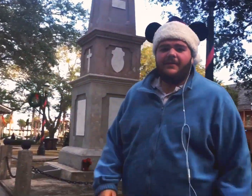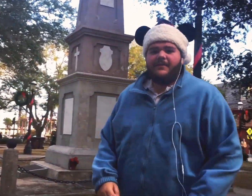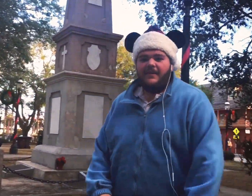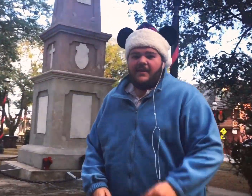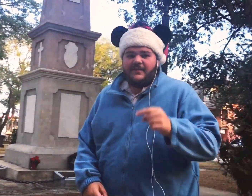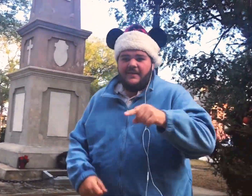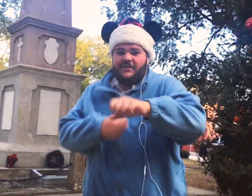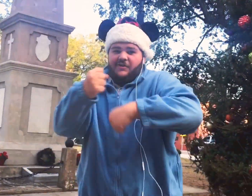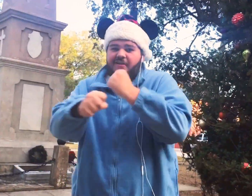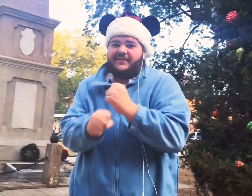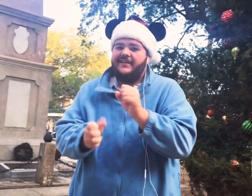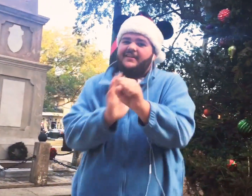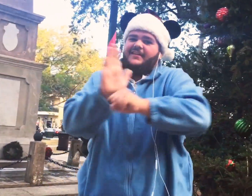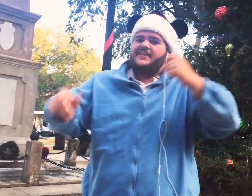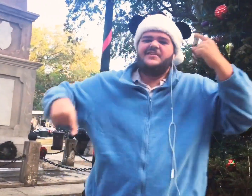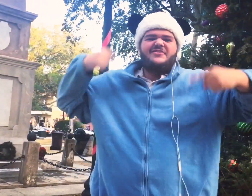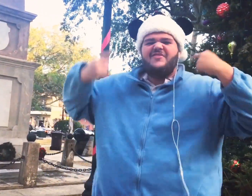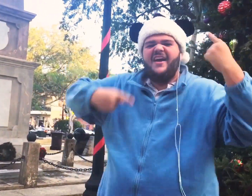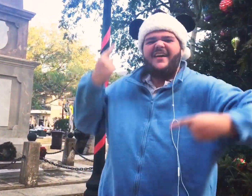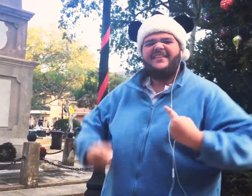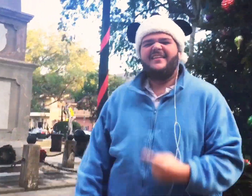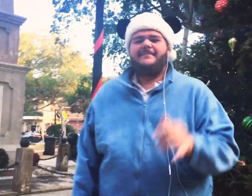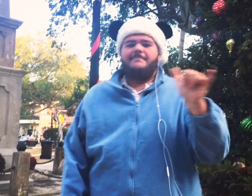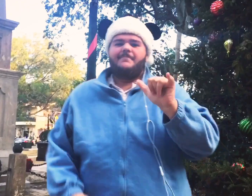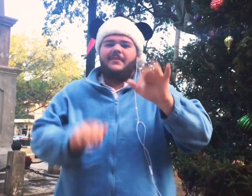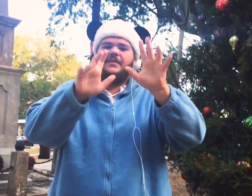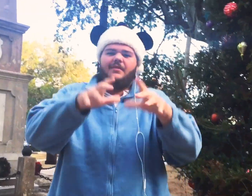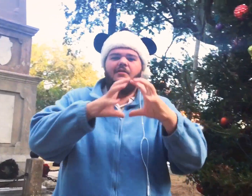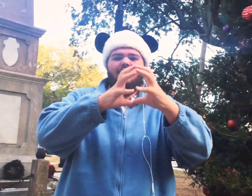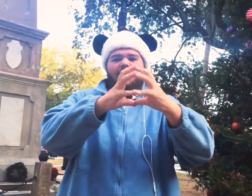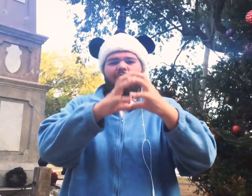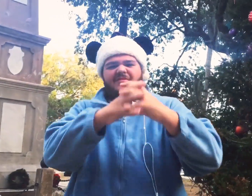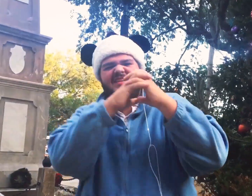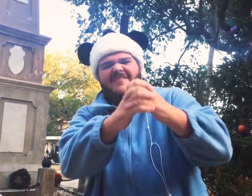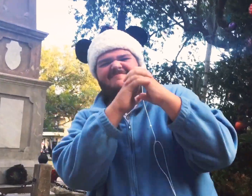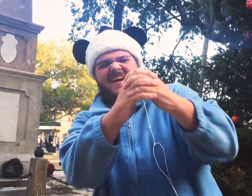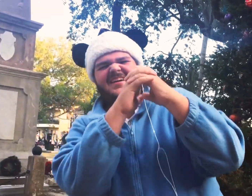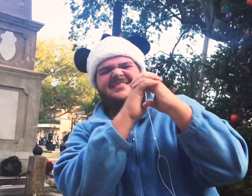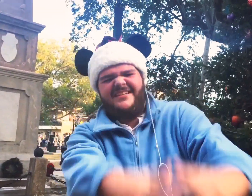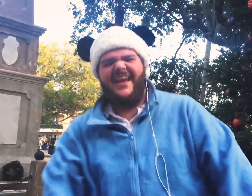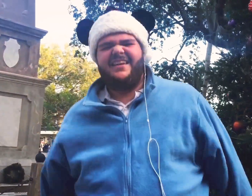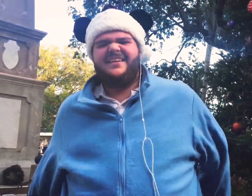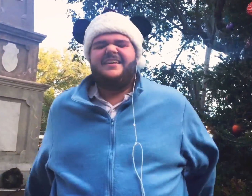this year the season is crazy, a snow globe somebody's shaking